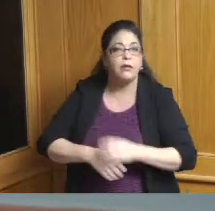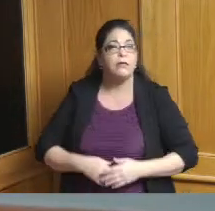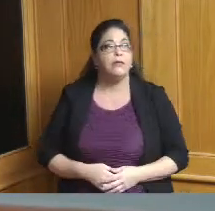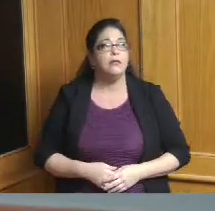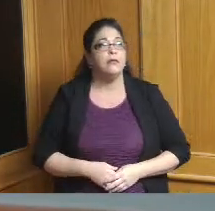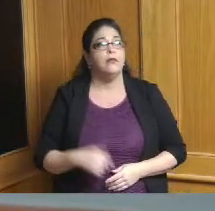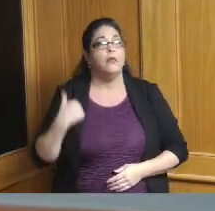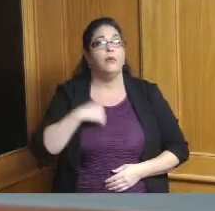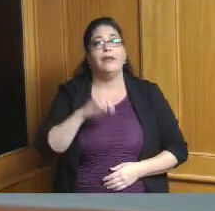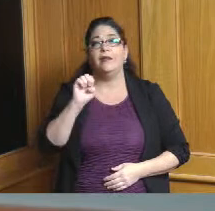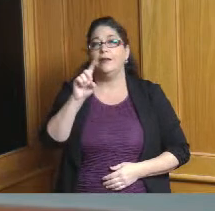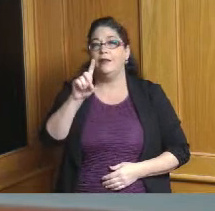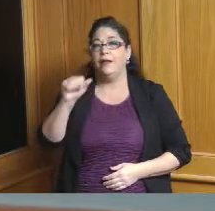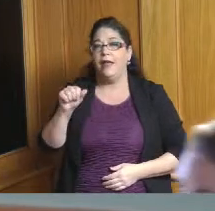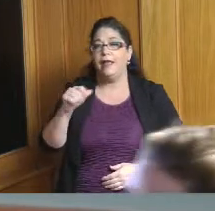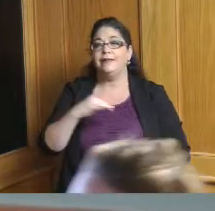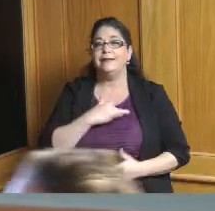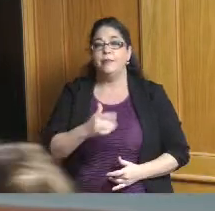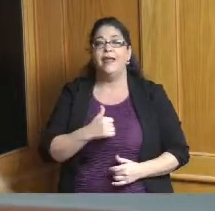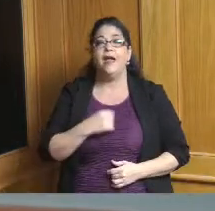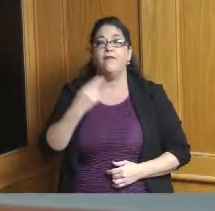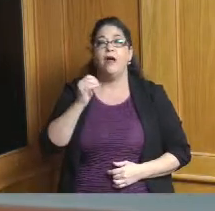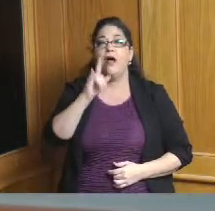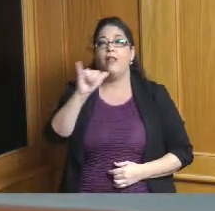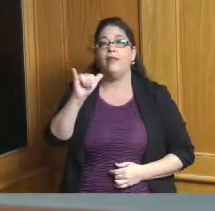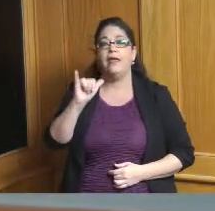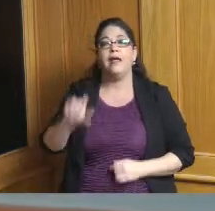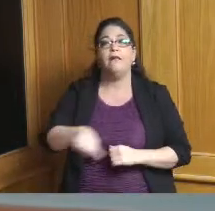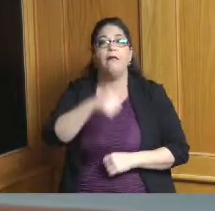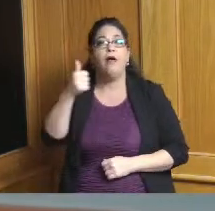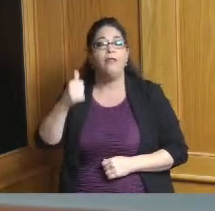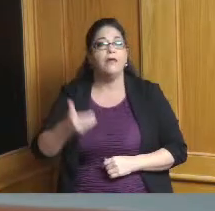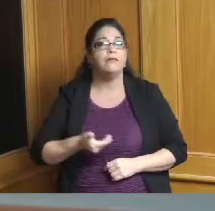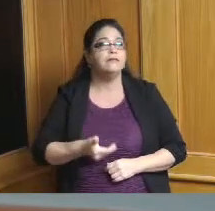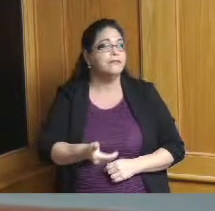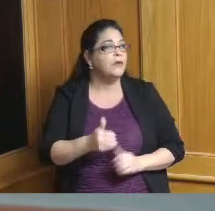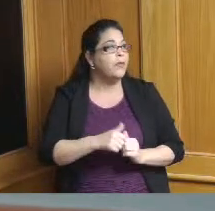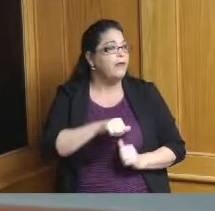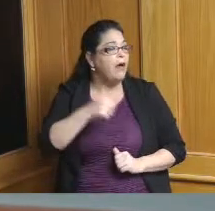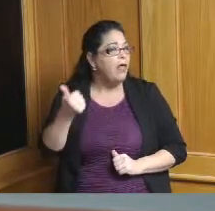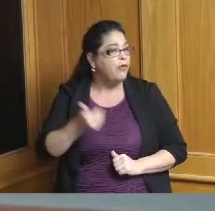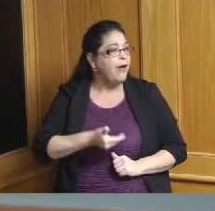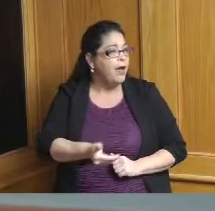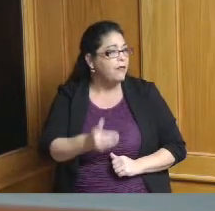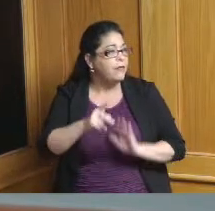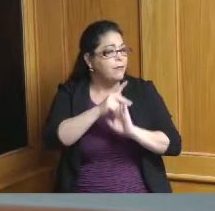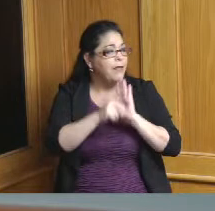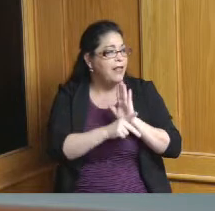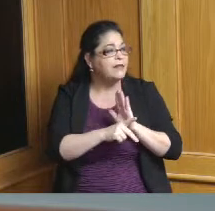is Holly and we now have additional capacity with the hiring of a Senior Policy Manager mark Brent